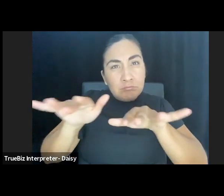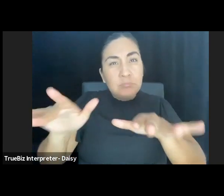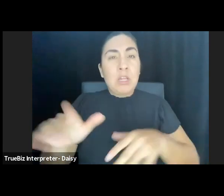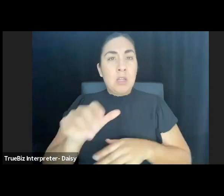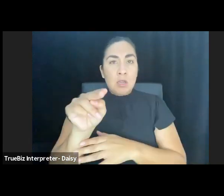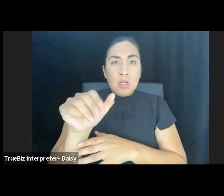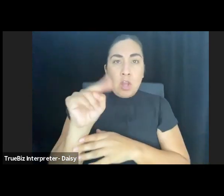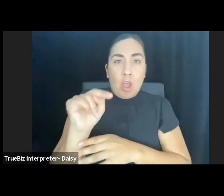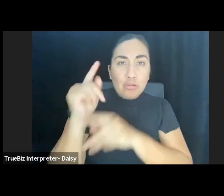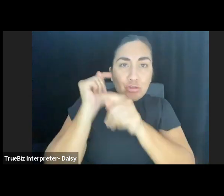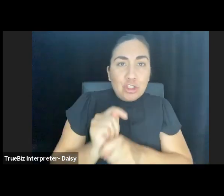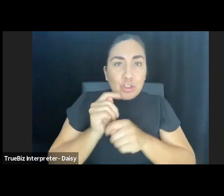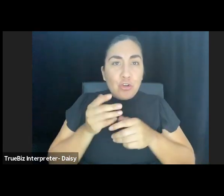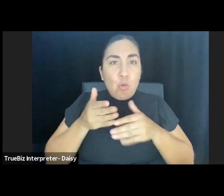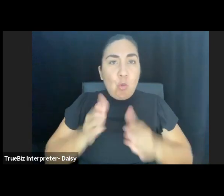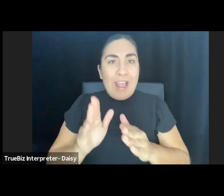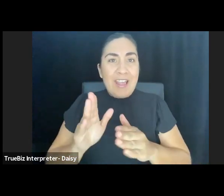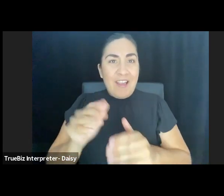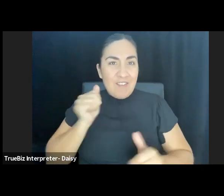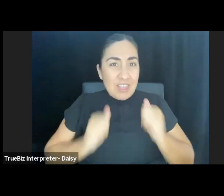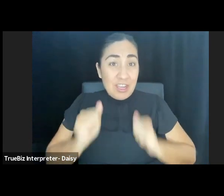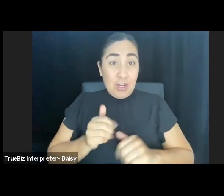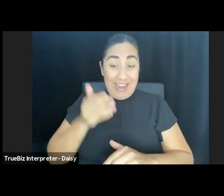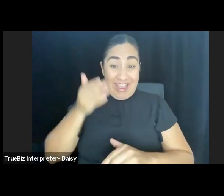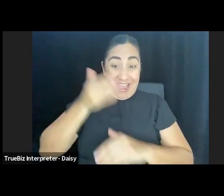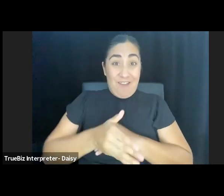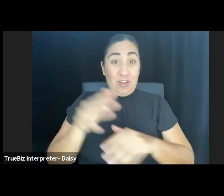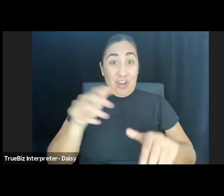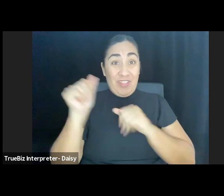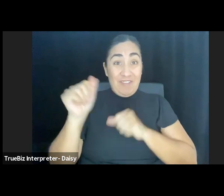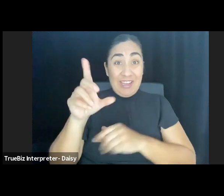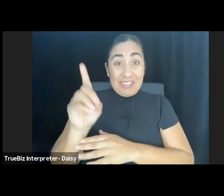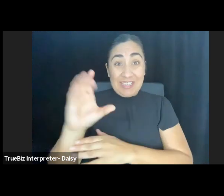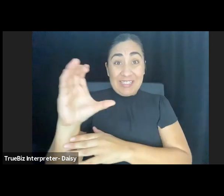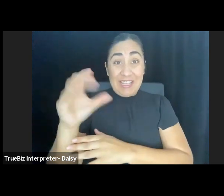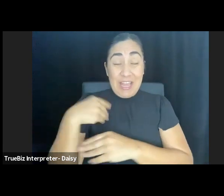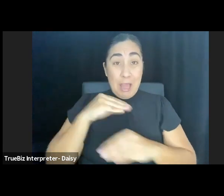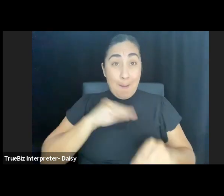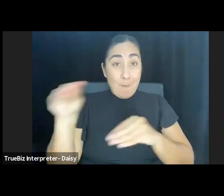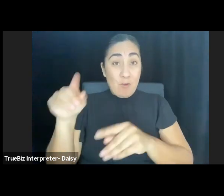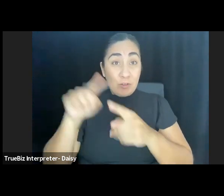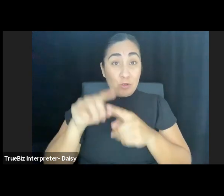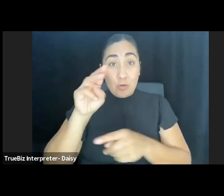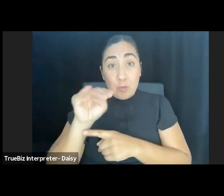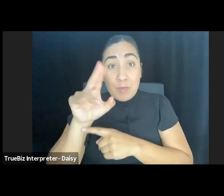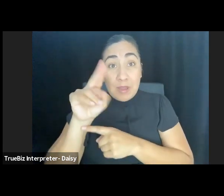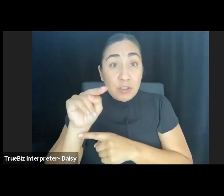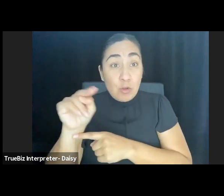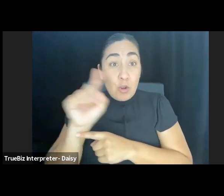After leaving DC, I moved to Minnesota where Jack's predictably unpredictable ideology taught me a lot.